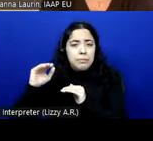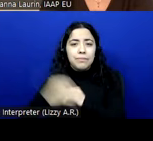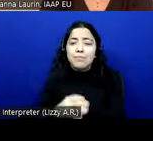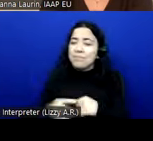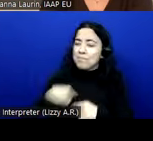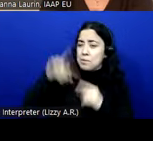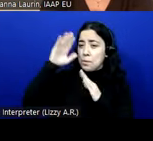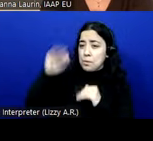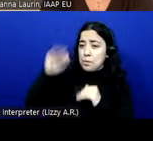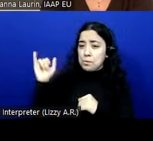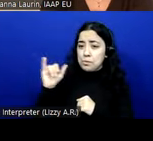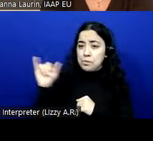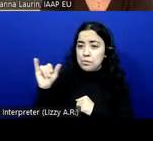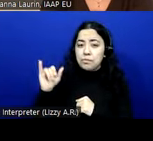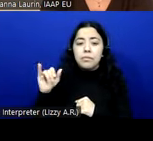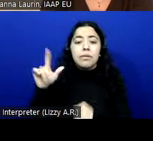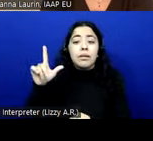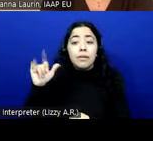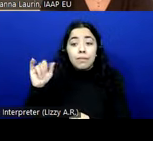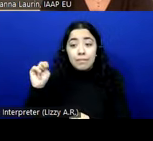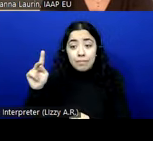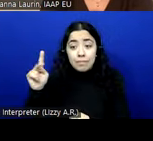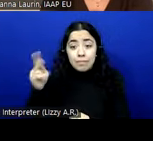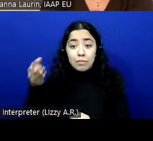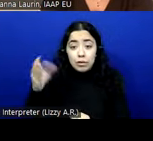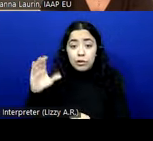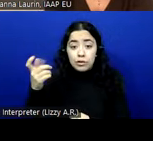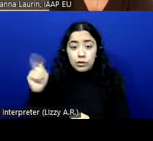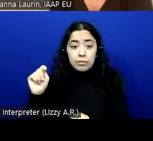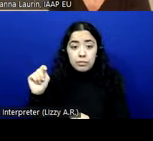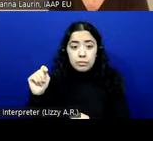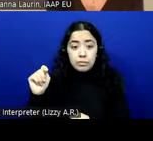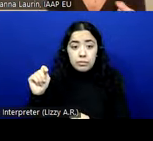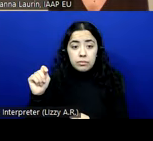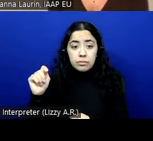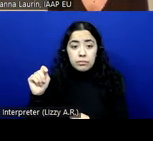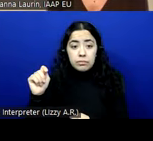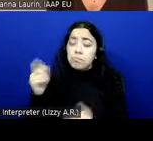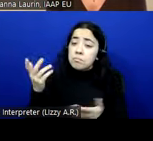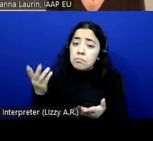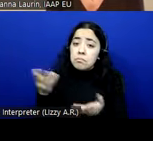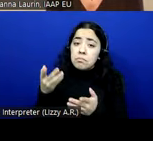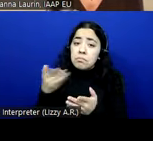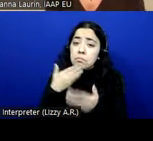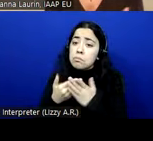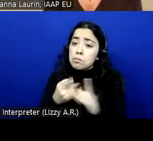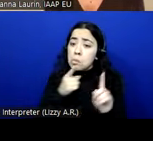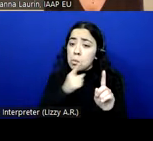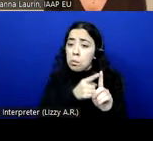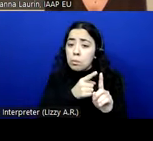So I put the link in the chat to the git lab. It's a valid point. It may seem sometimes